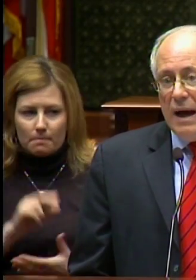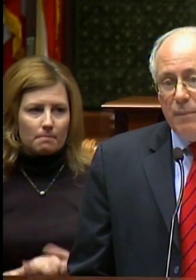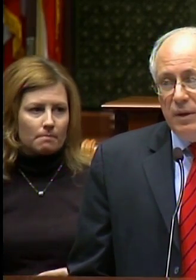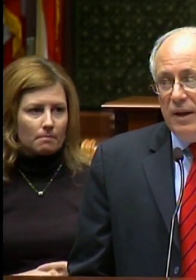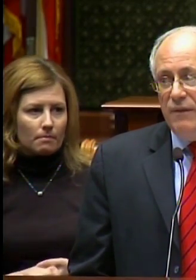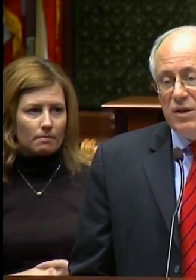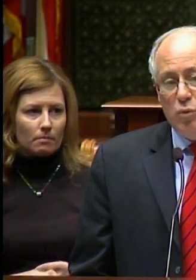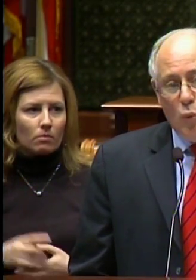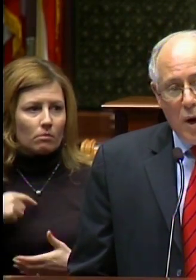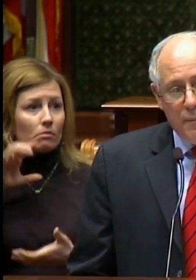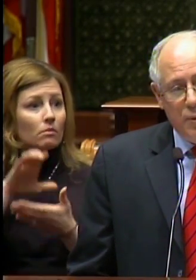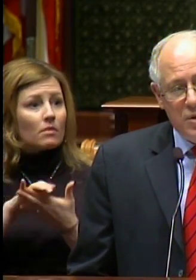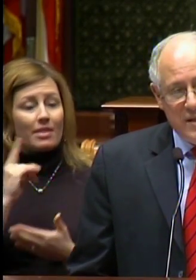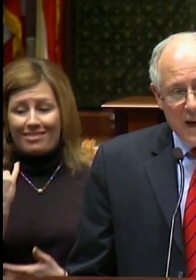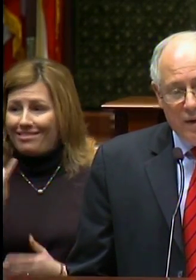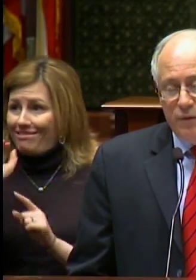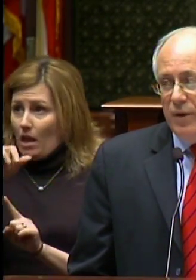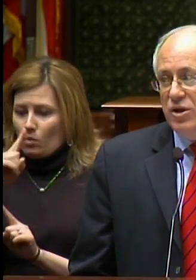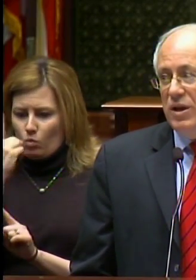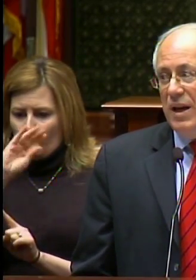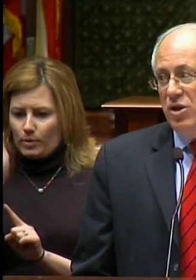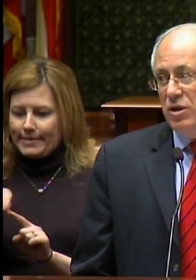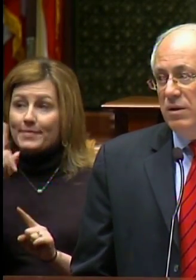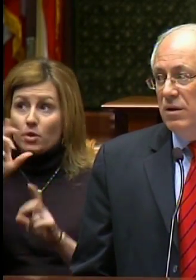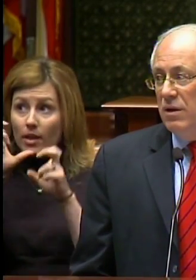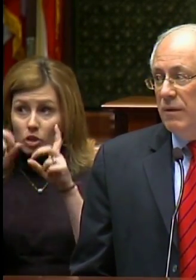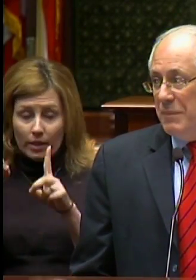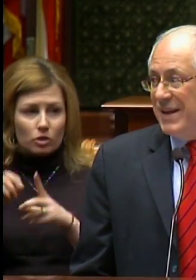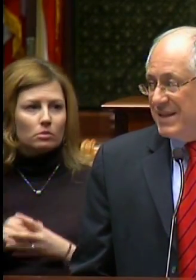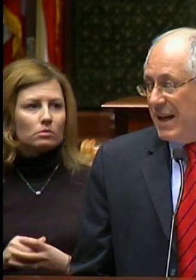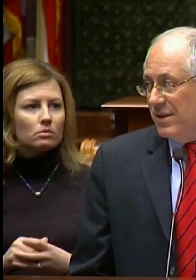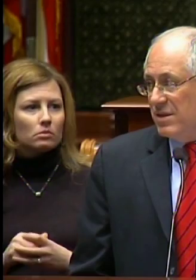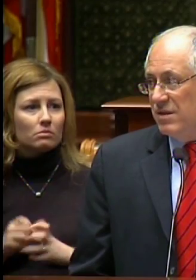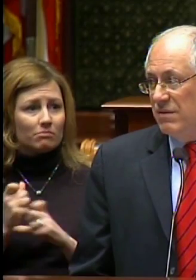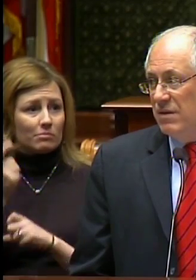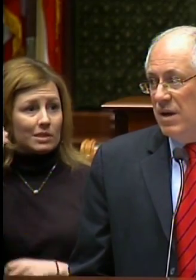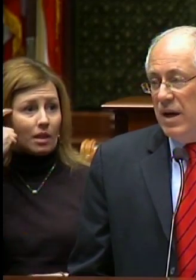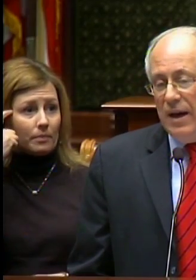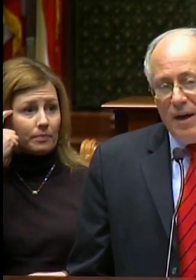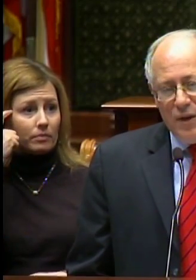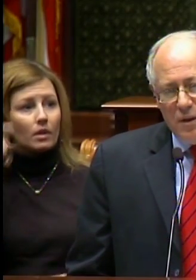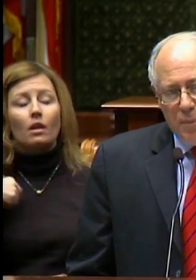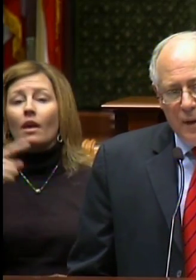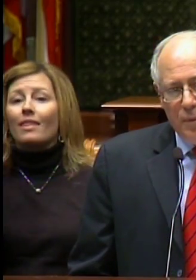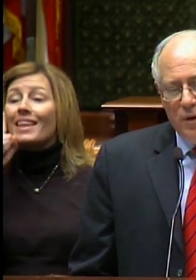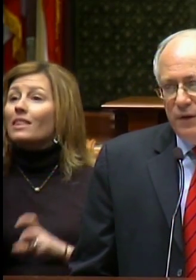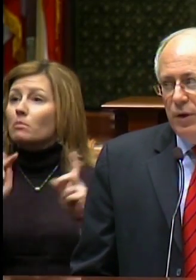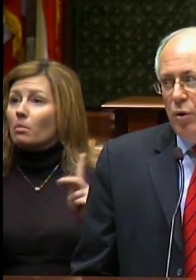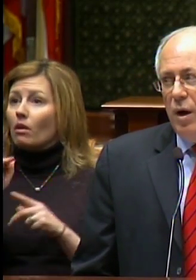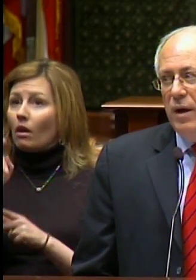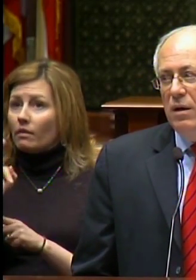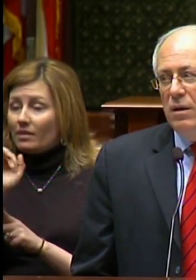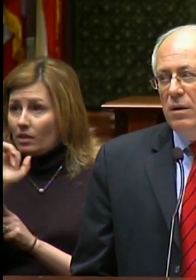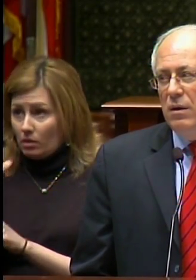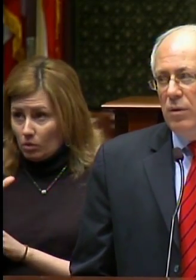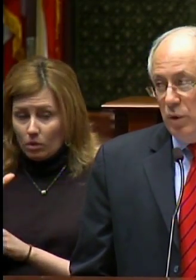I believe this 1 percent for education makes sense – and I think the people of Illinois